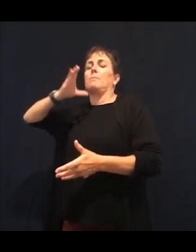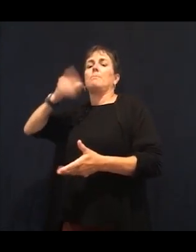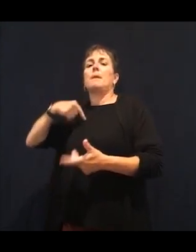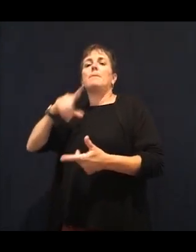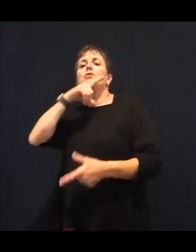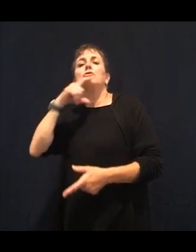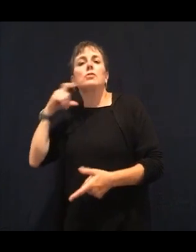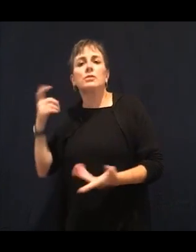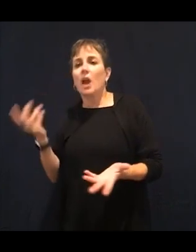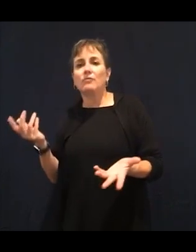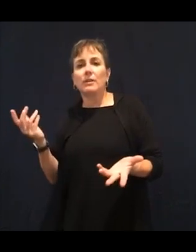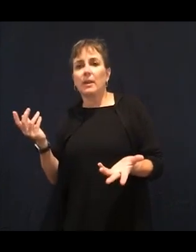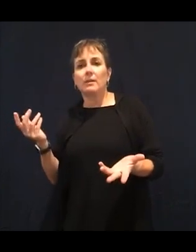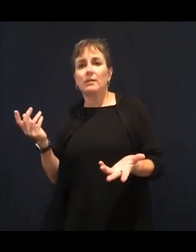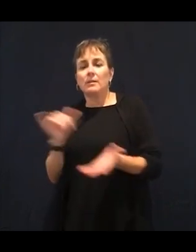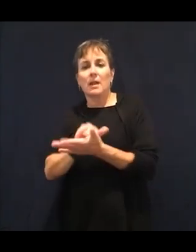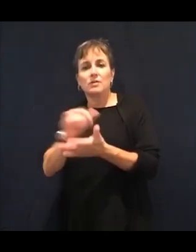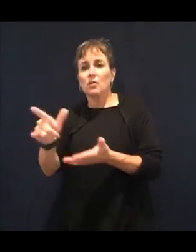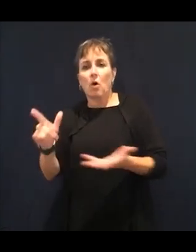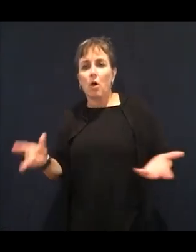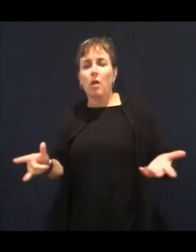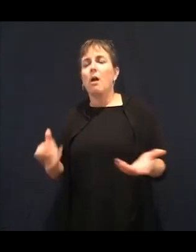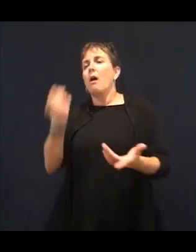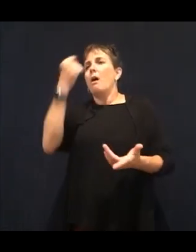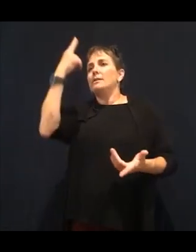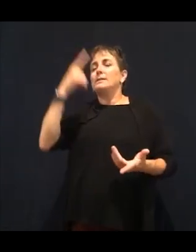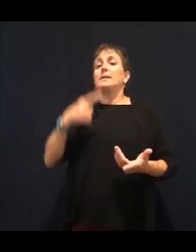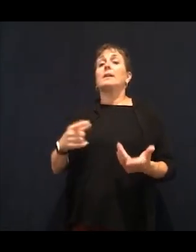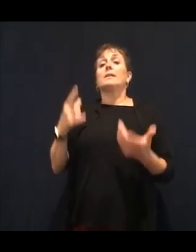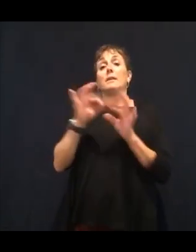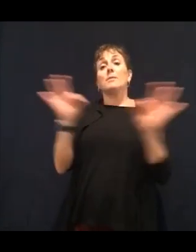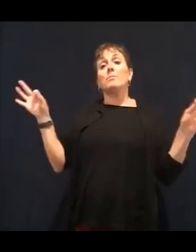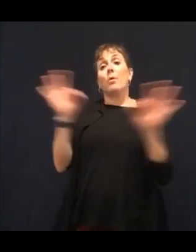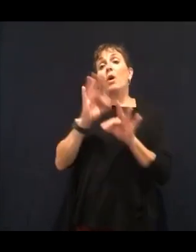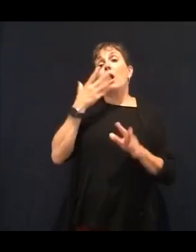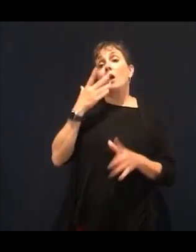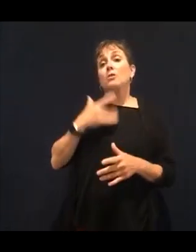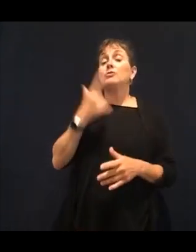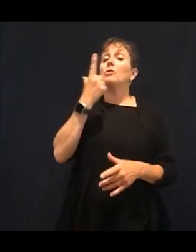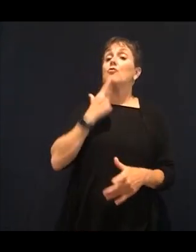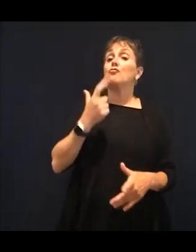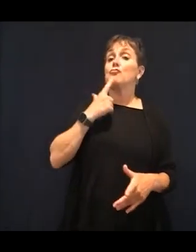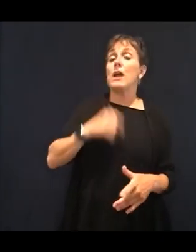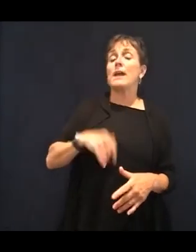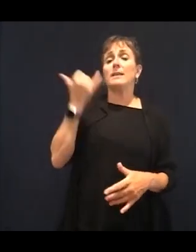green foods or the foods that have most of the vitamins and minerals